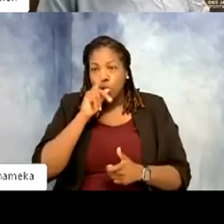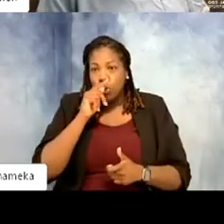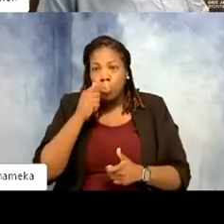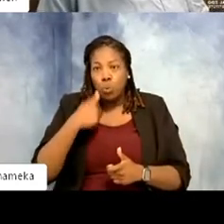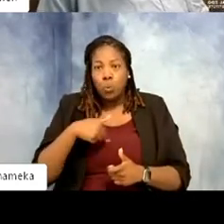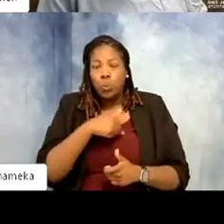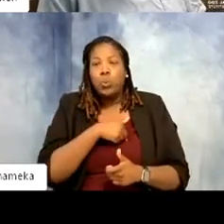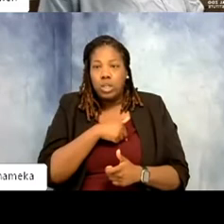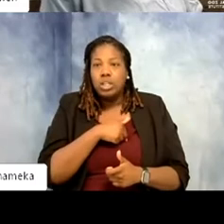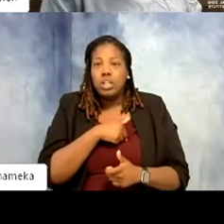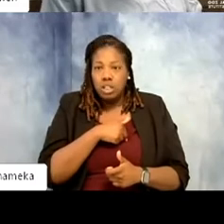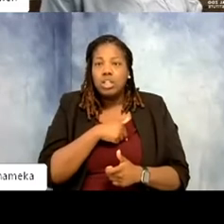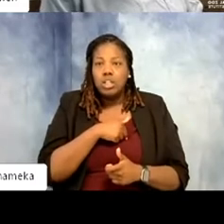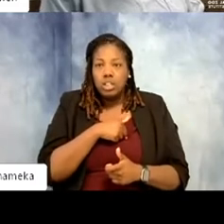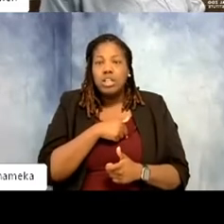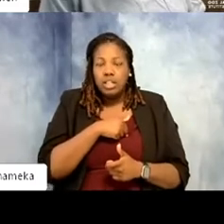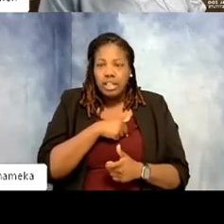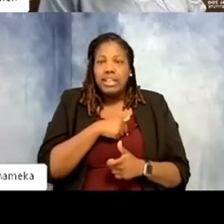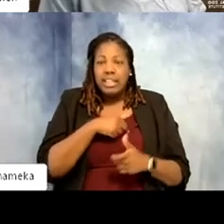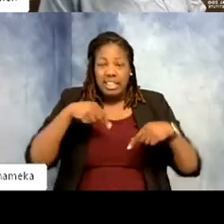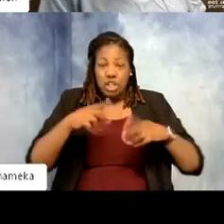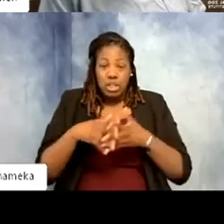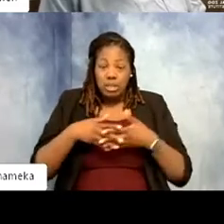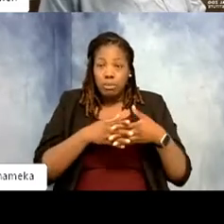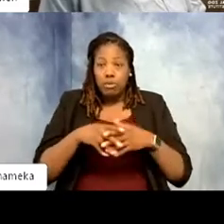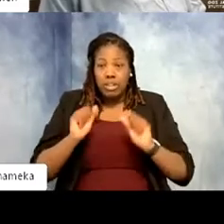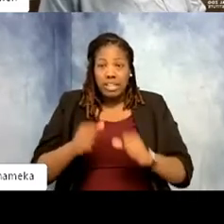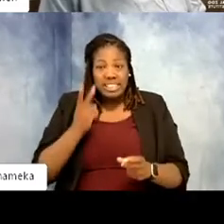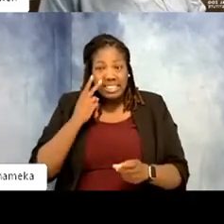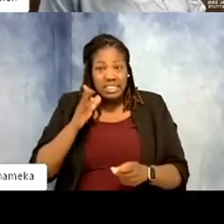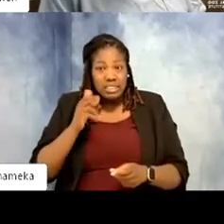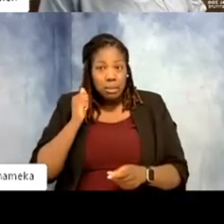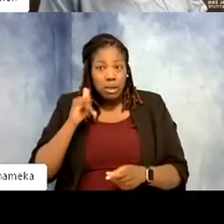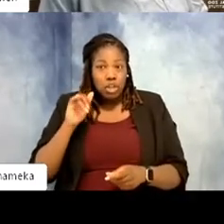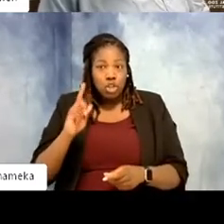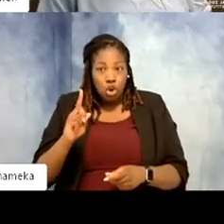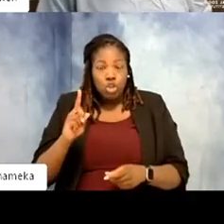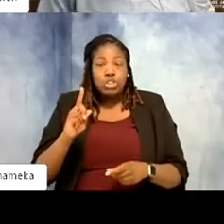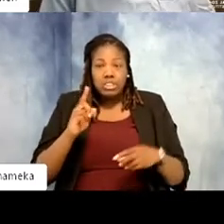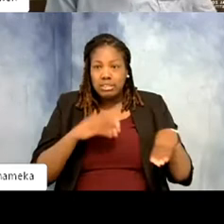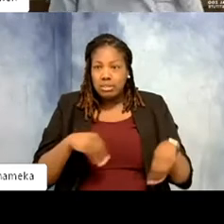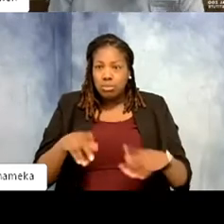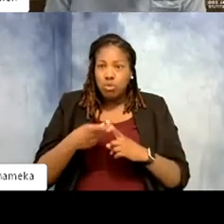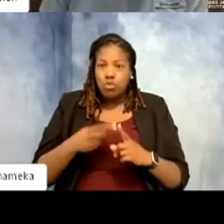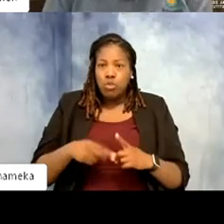in the continental United States—can see in our backyards as they migrate from North America, often